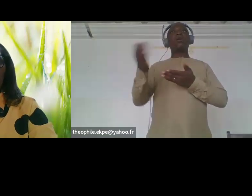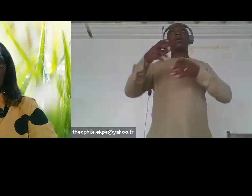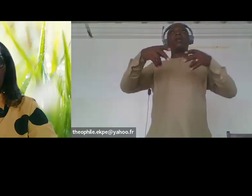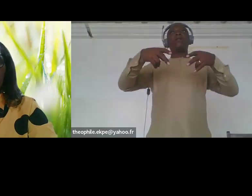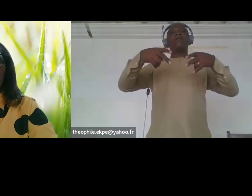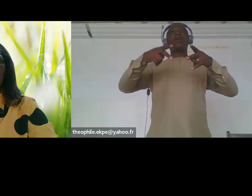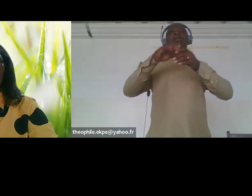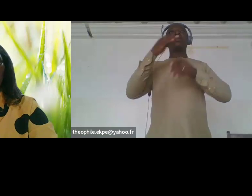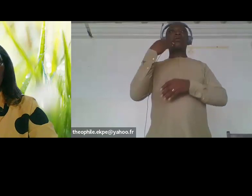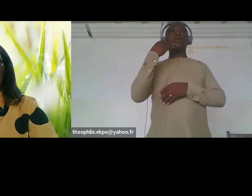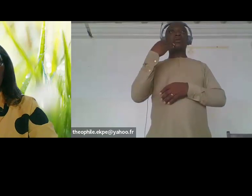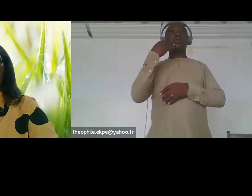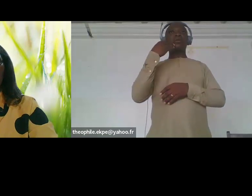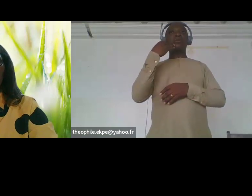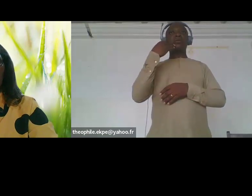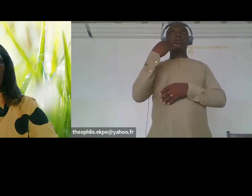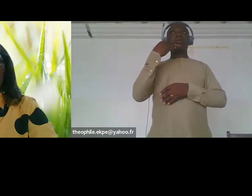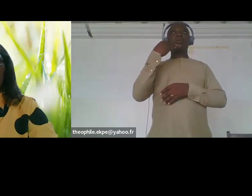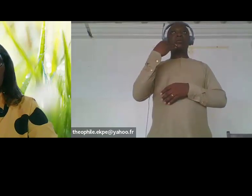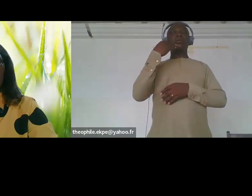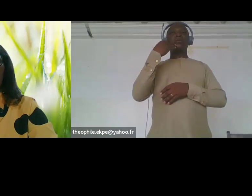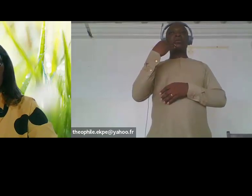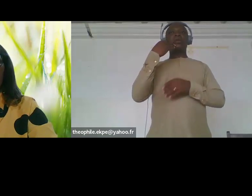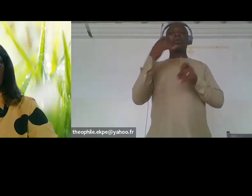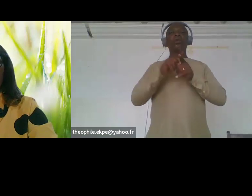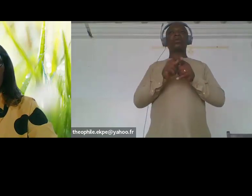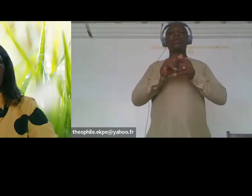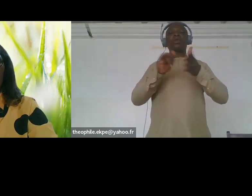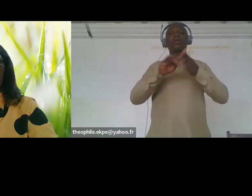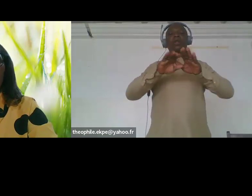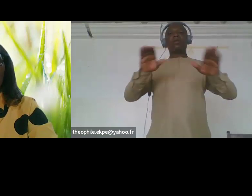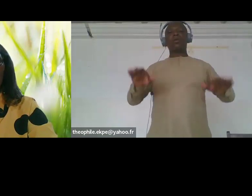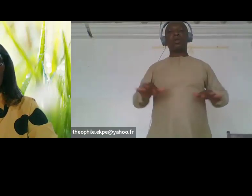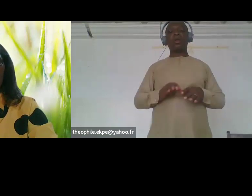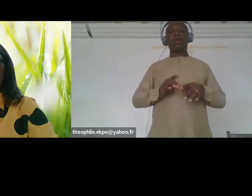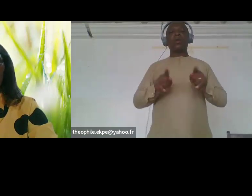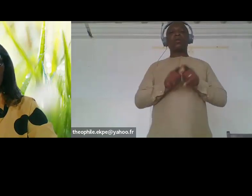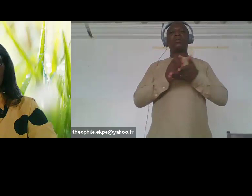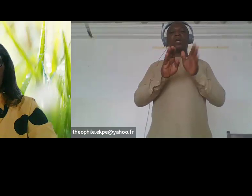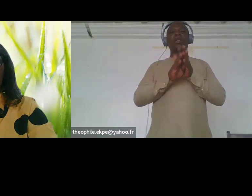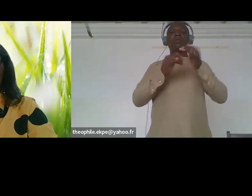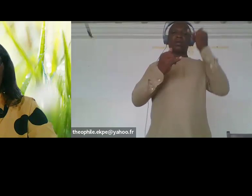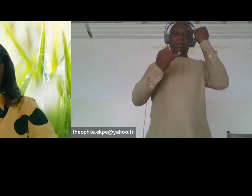community uh there was also different ideas around organic manurea or even